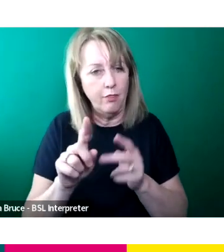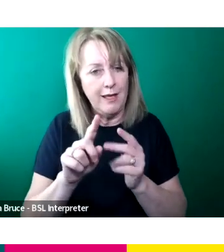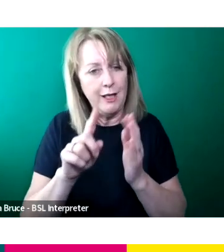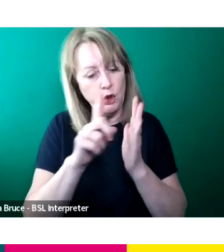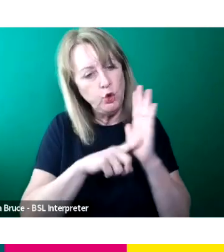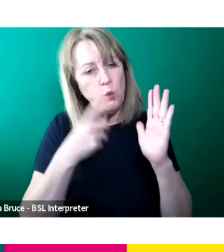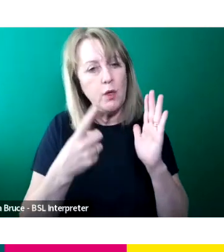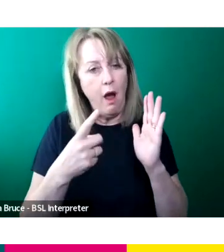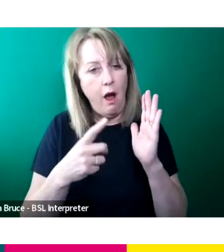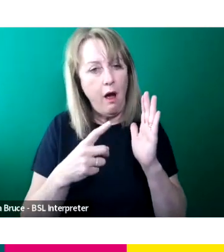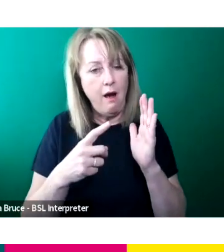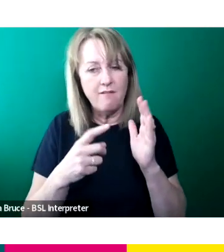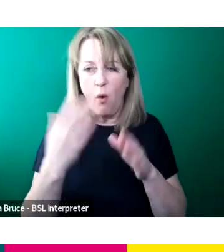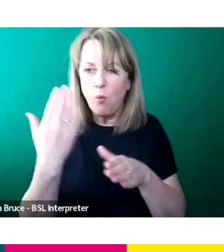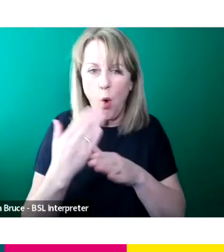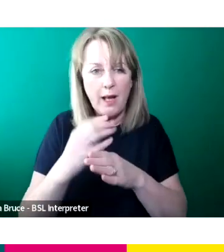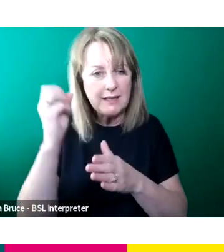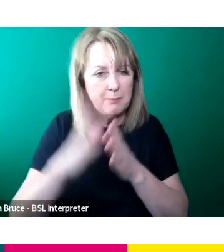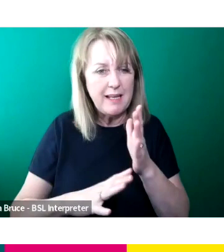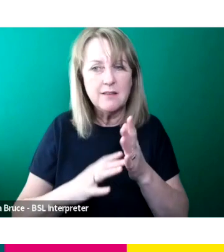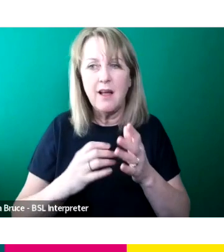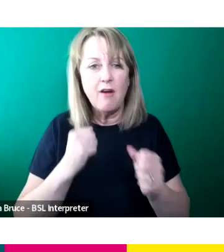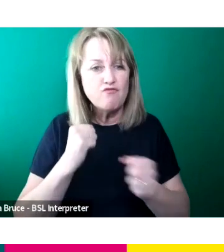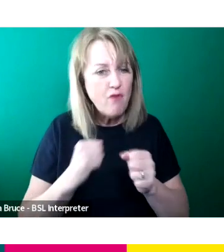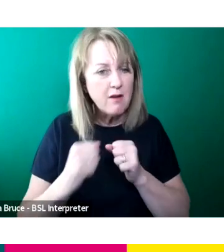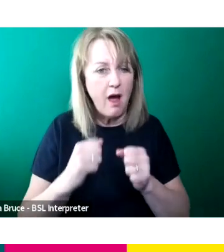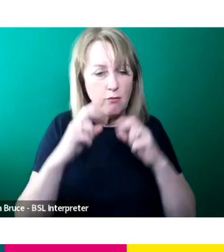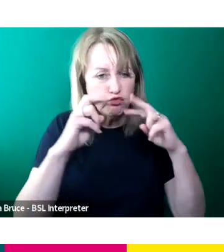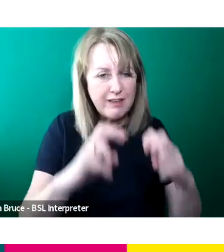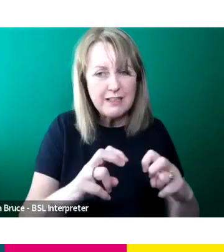So anything from work experience Runner, junior Researcher, loggers, anything like that.